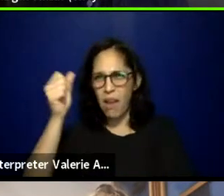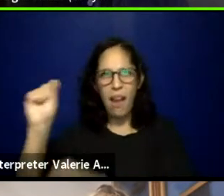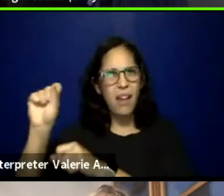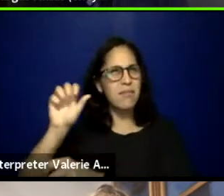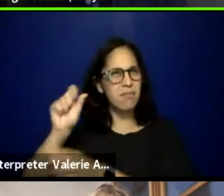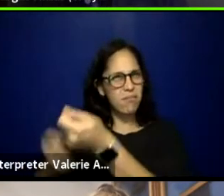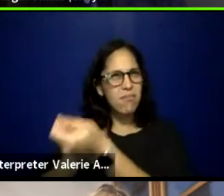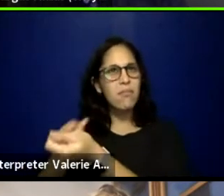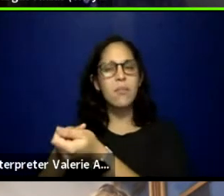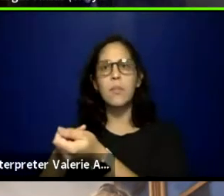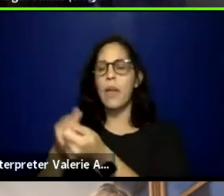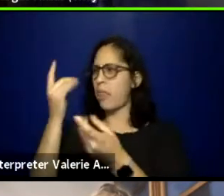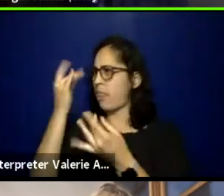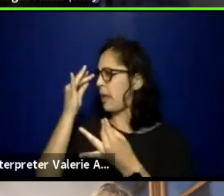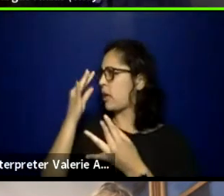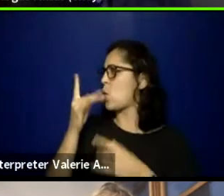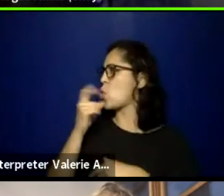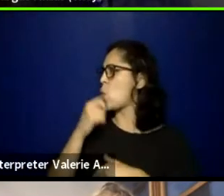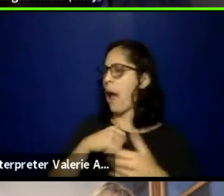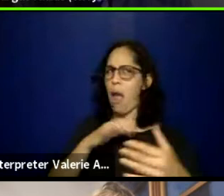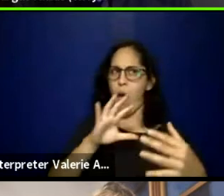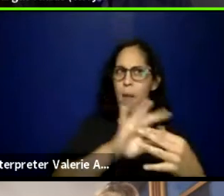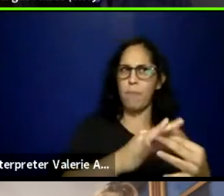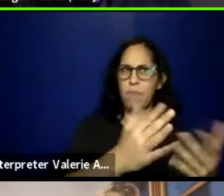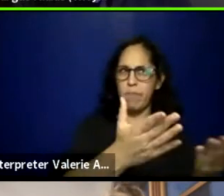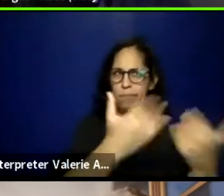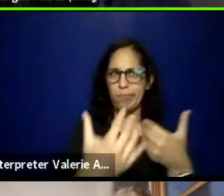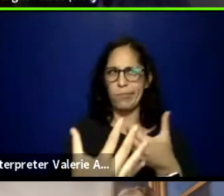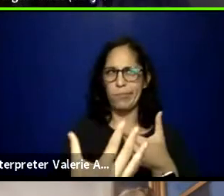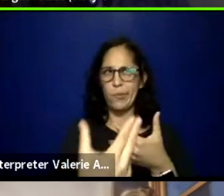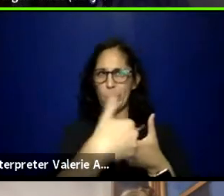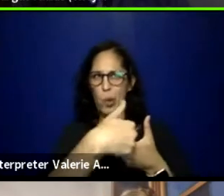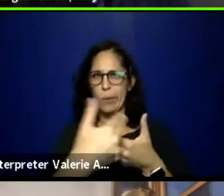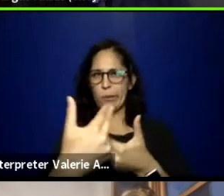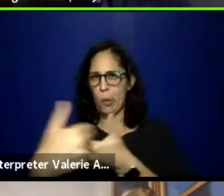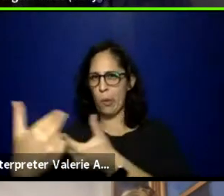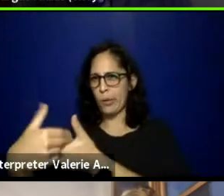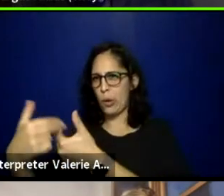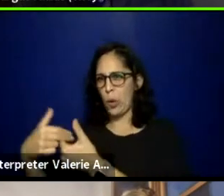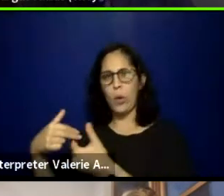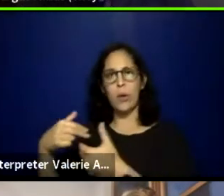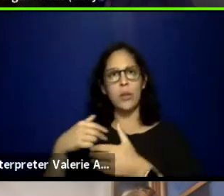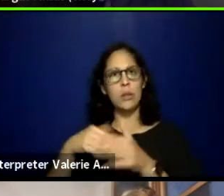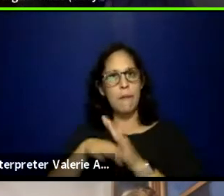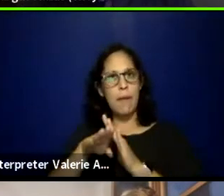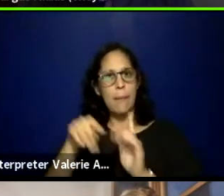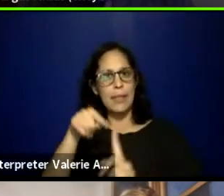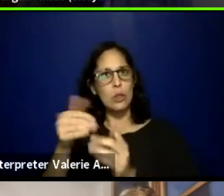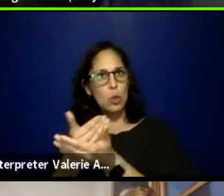to help us continue to craft this New American Theatre that we want to see and that we deserve to see,